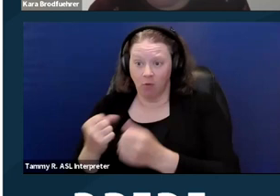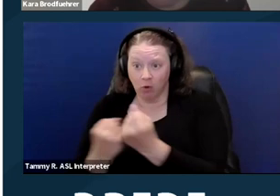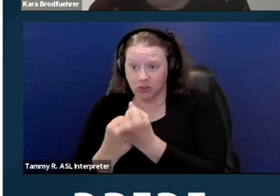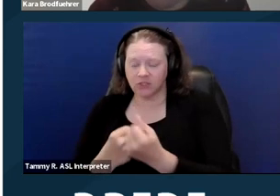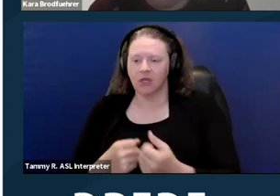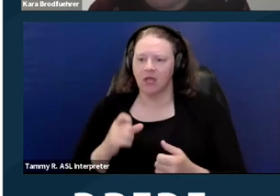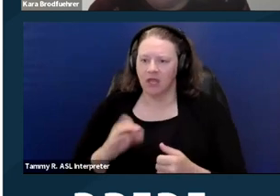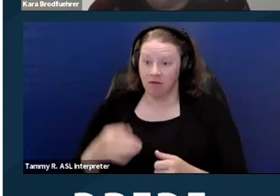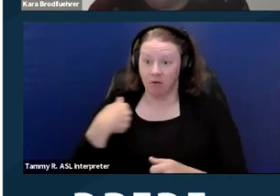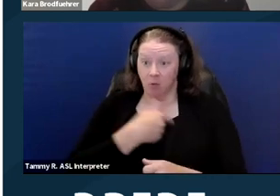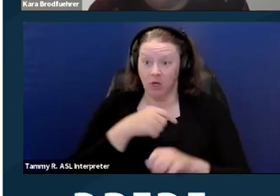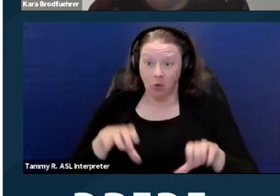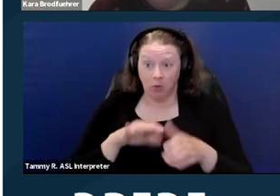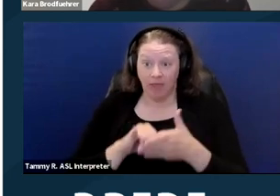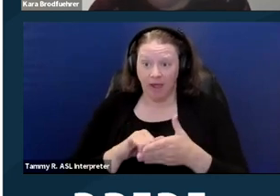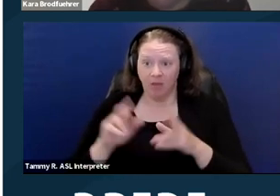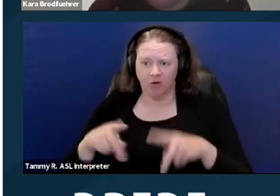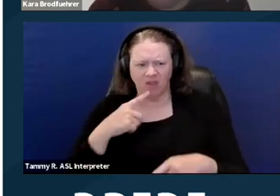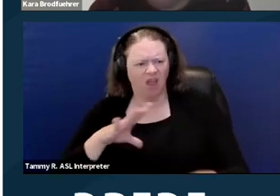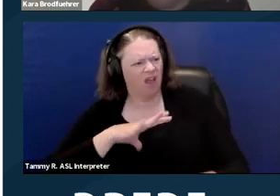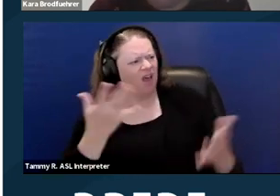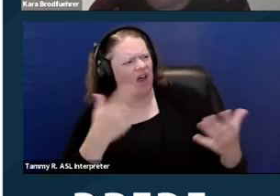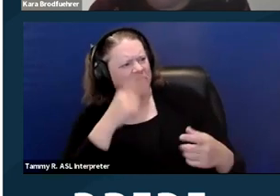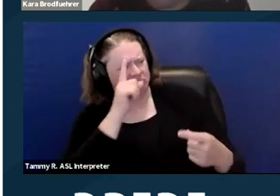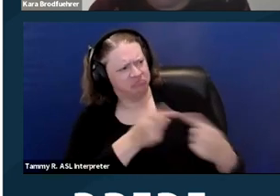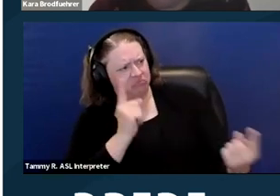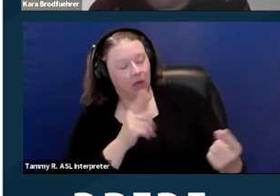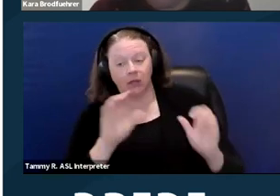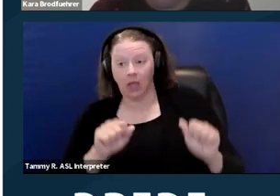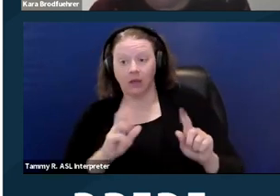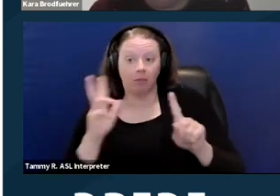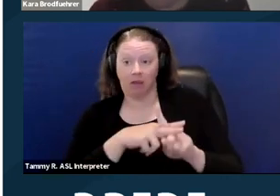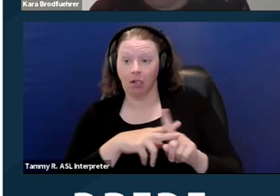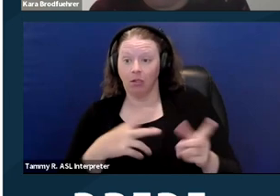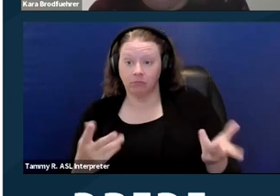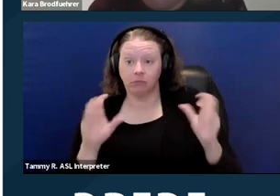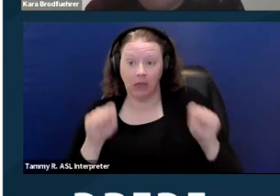they can appeal that decision. So say you file a complaint with us and you think that it does fall within